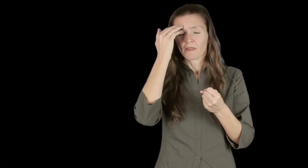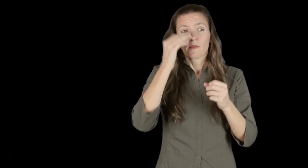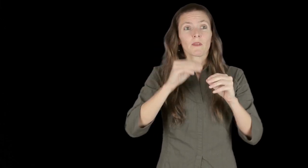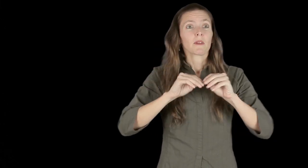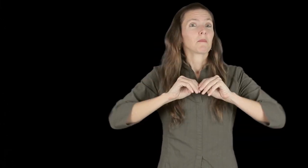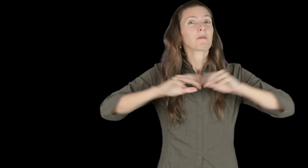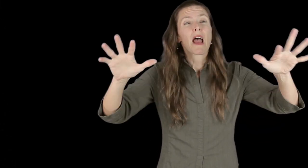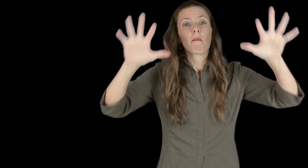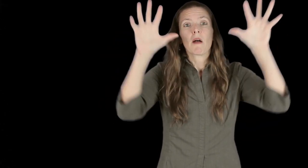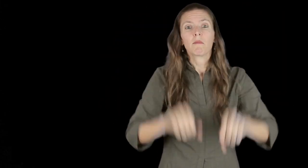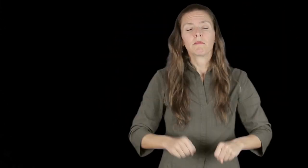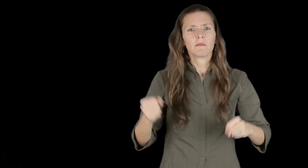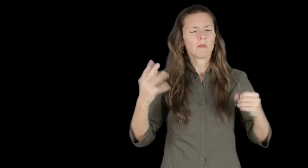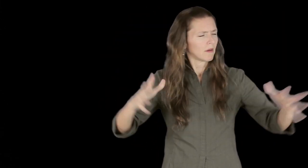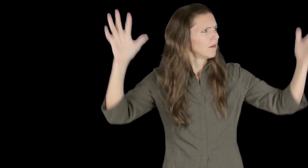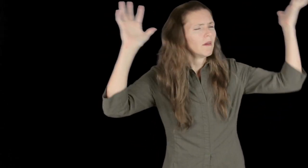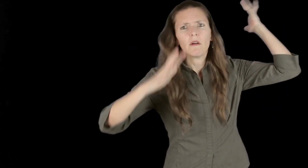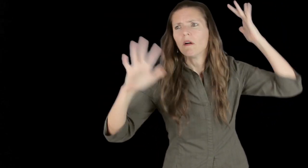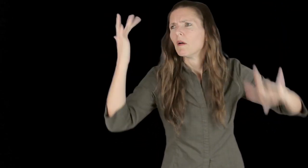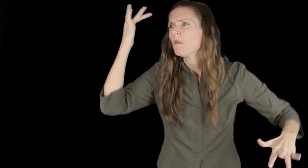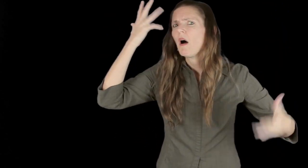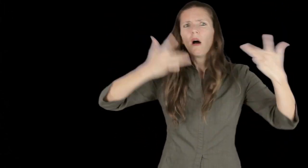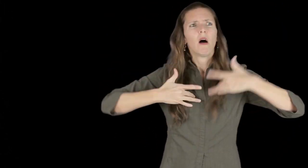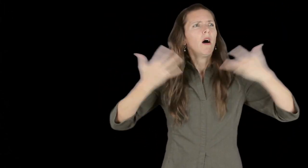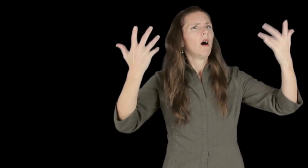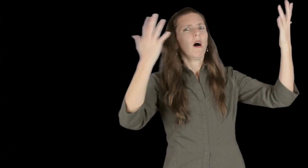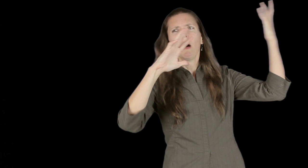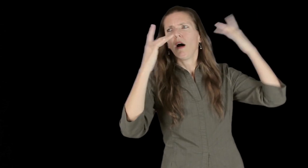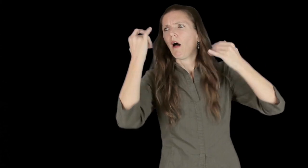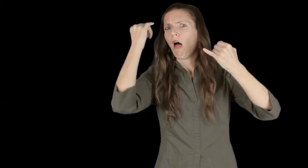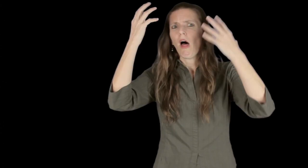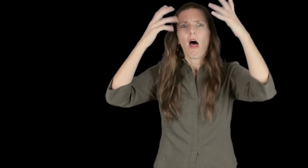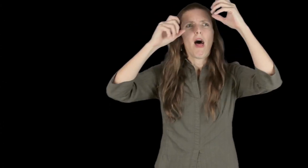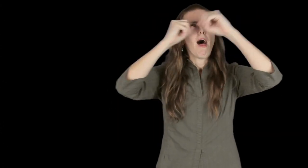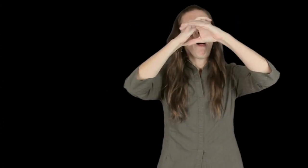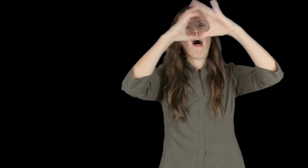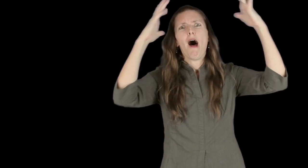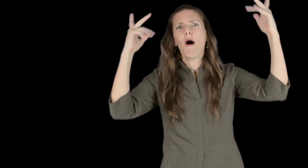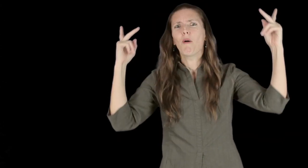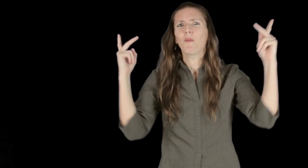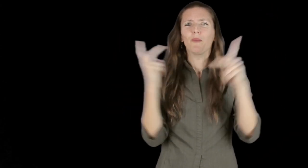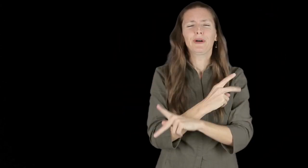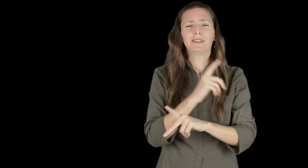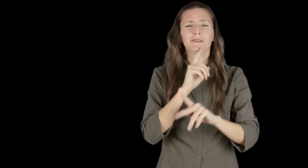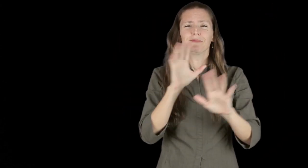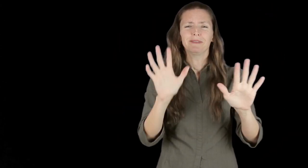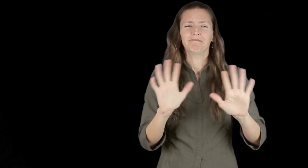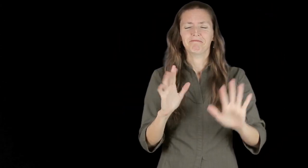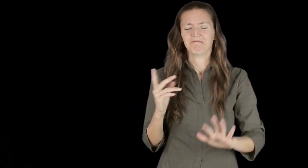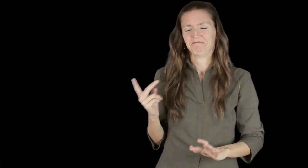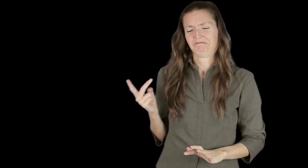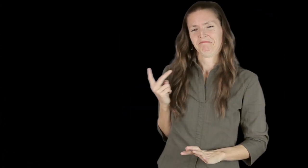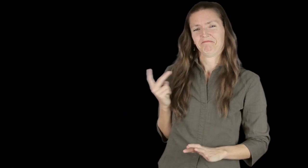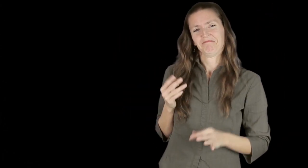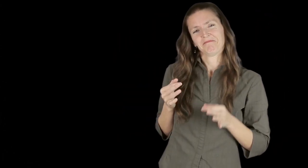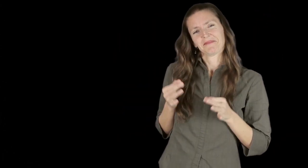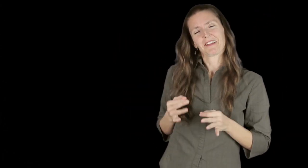I know it was confusing and disorienting for the video to have been released and shared widely, only to be removed; and that many people started developing all kinds of worst-case scenarios about what occurred.